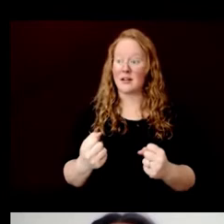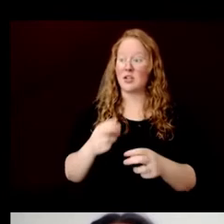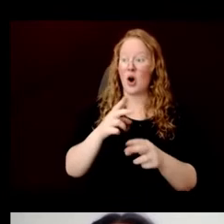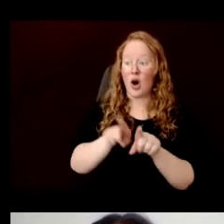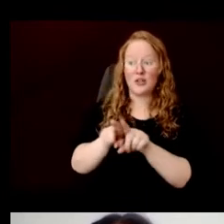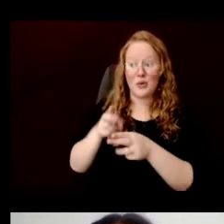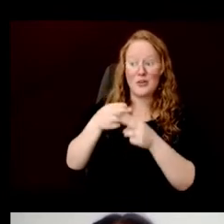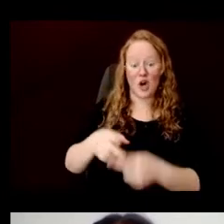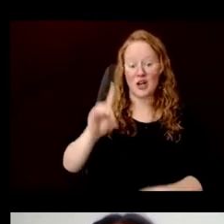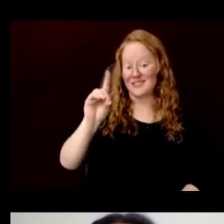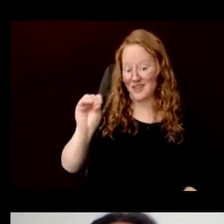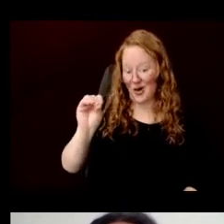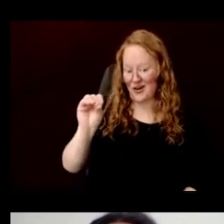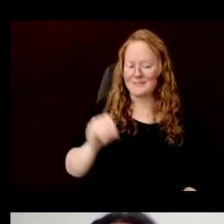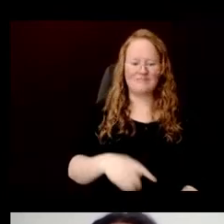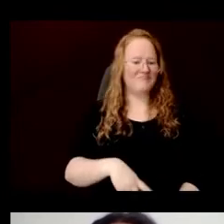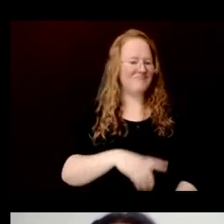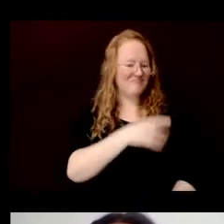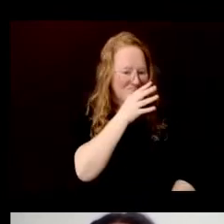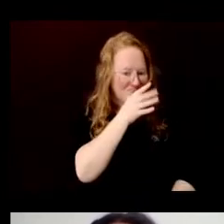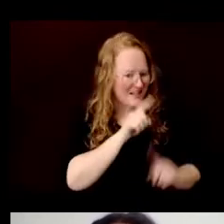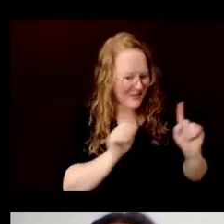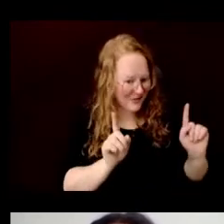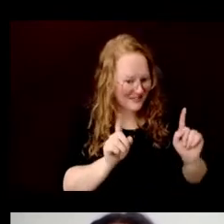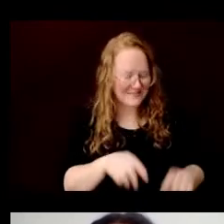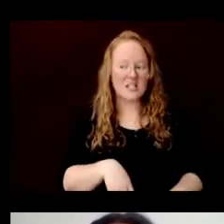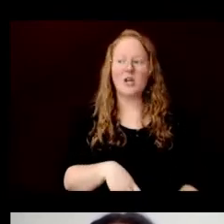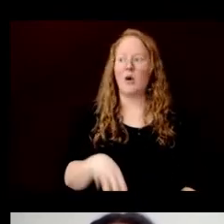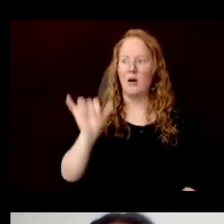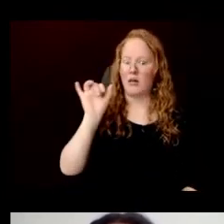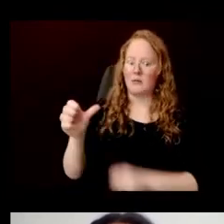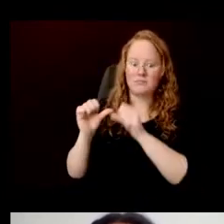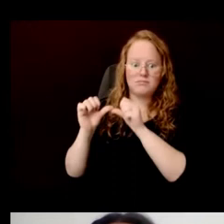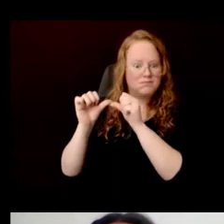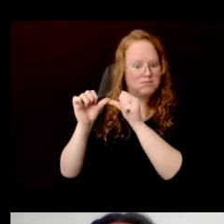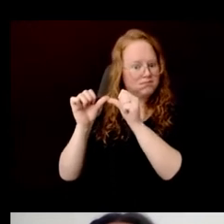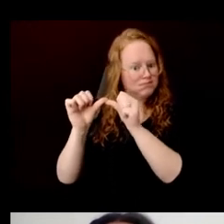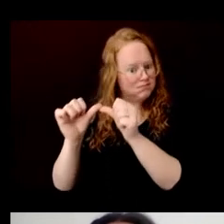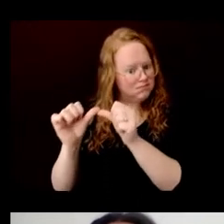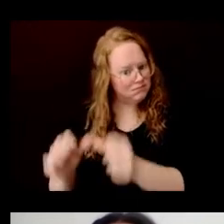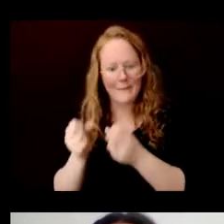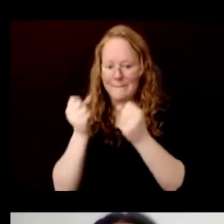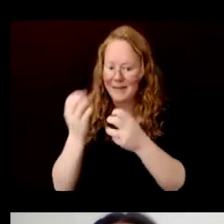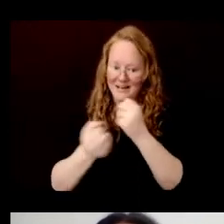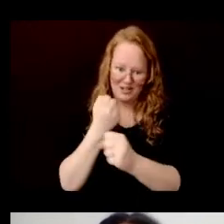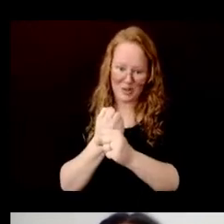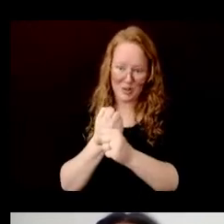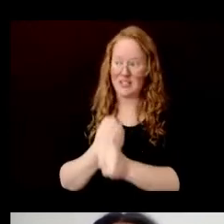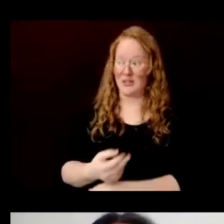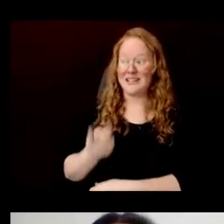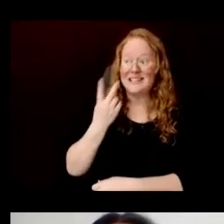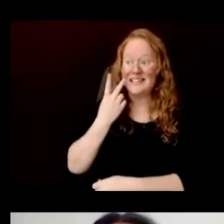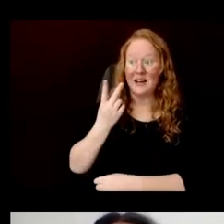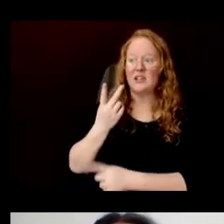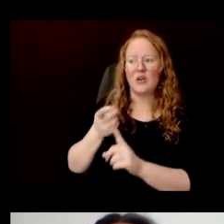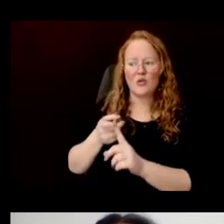And this is a kind of paper that can last for hundreds of years, and there are examples that date from about 1400CE.